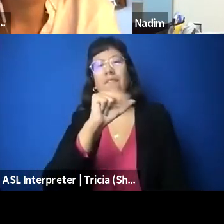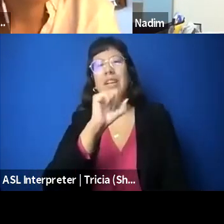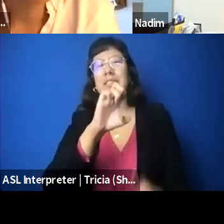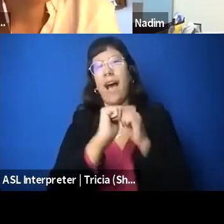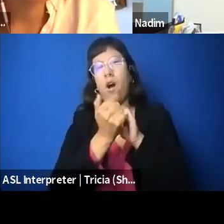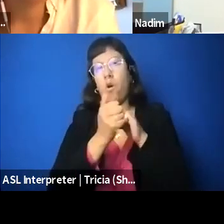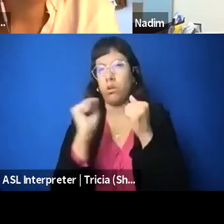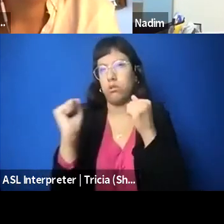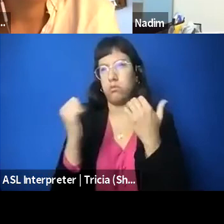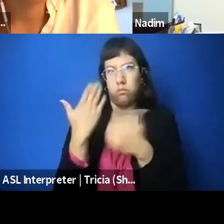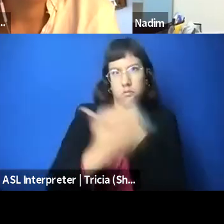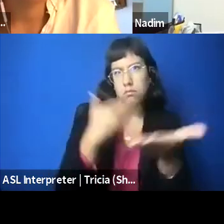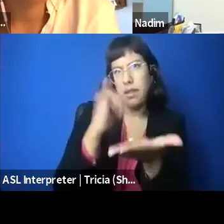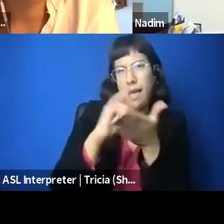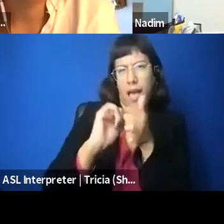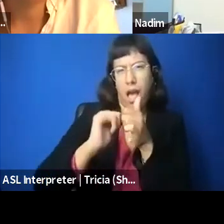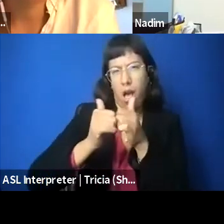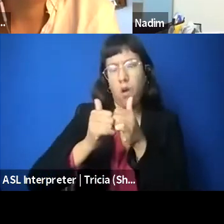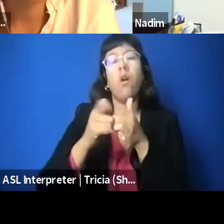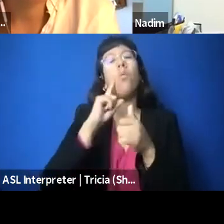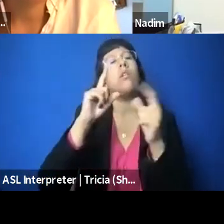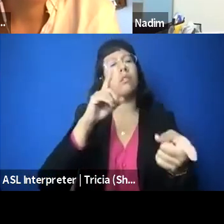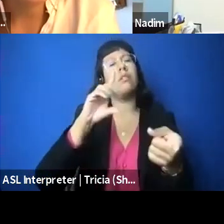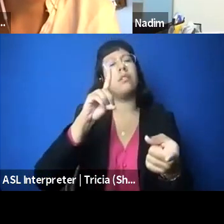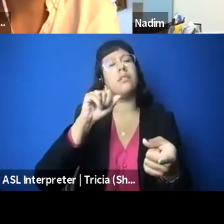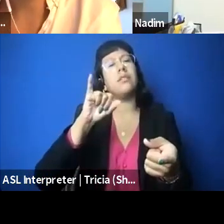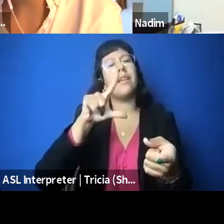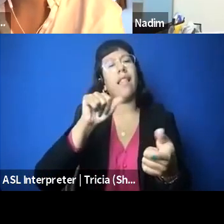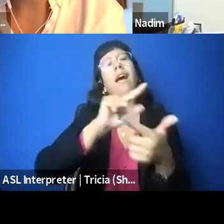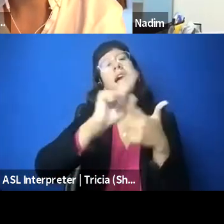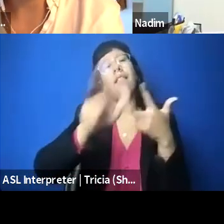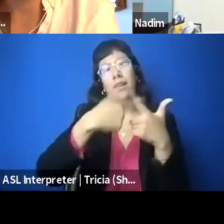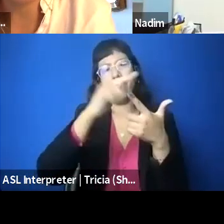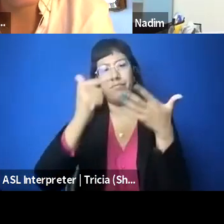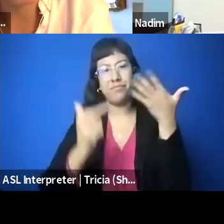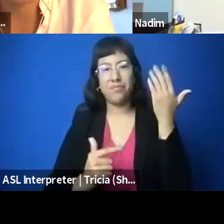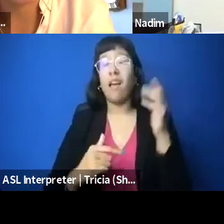and then we'll get to the rest of our comments. Diala? Yeah, great, it's my favorite kind of question,